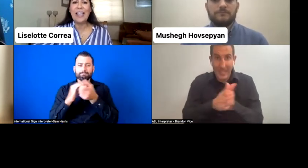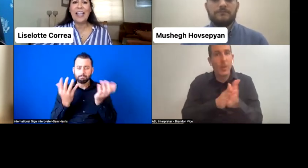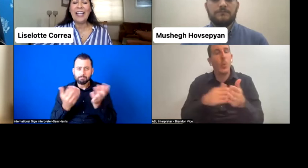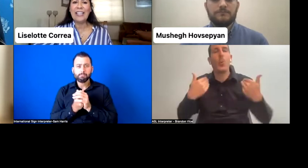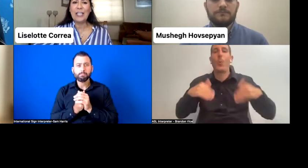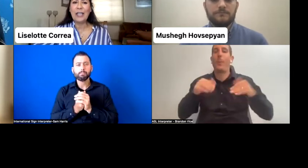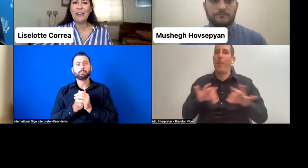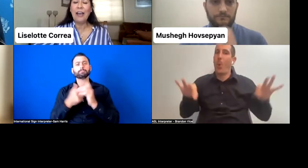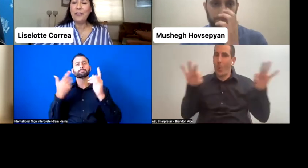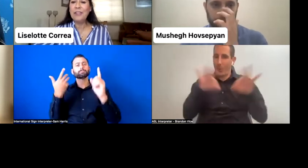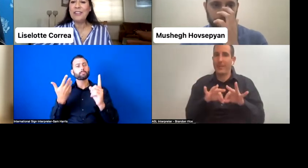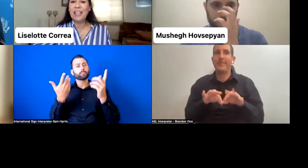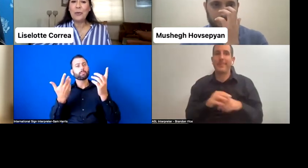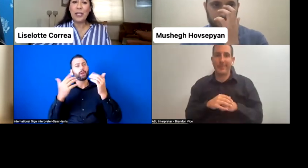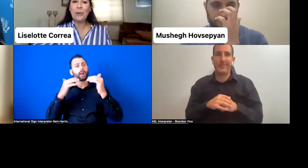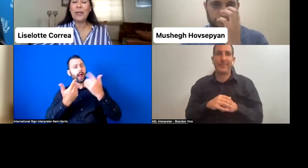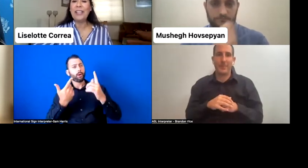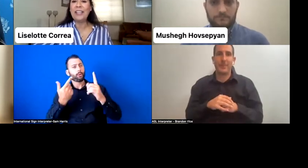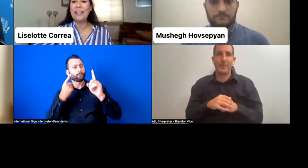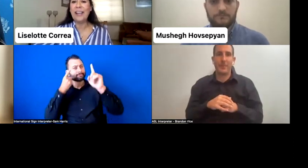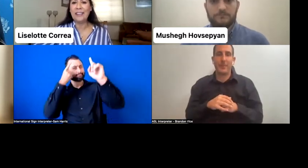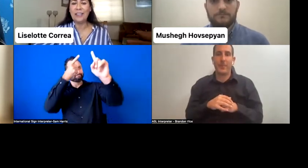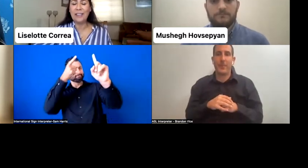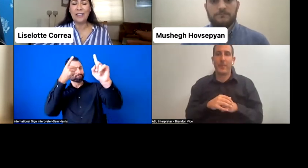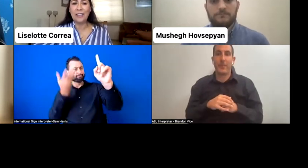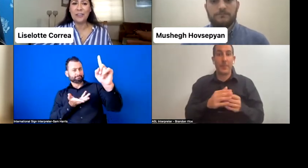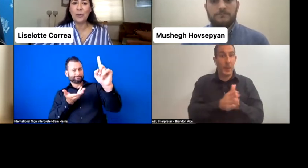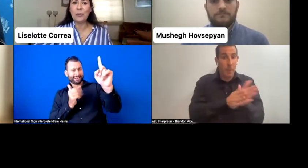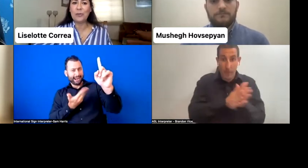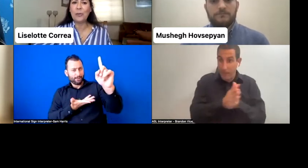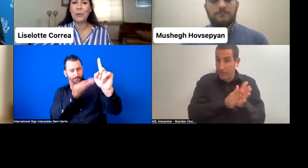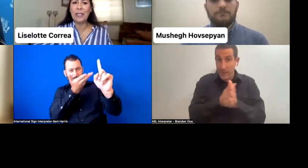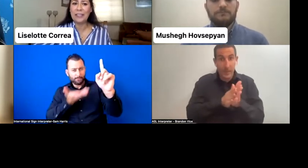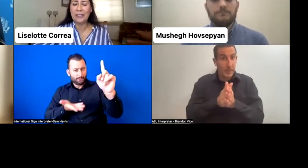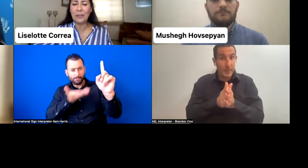And after that, we already got those willing--